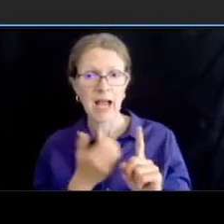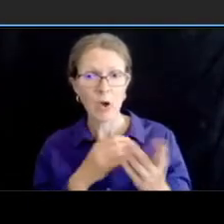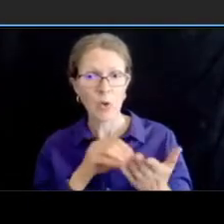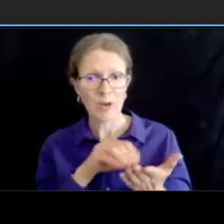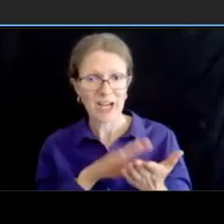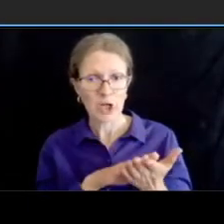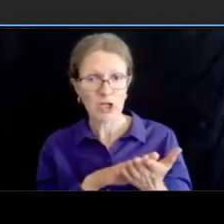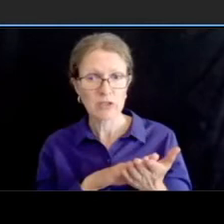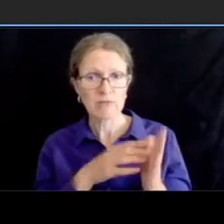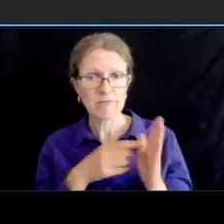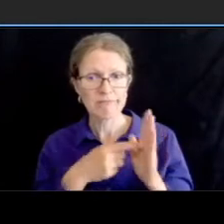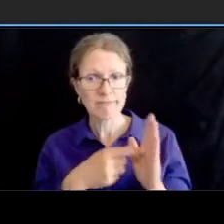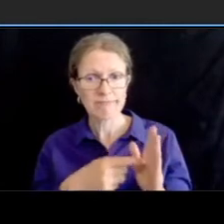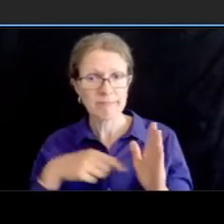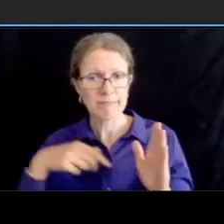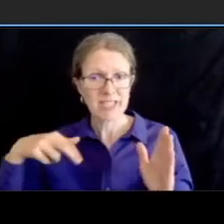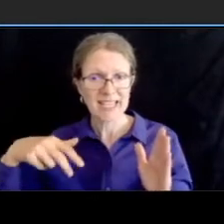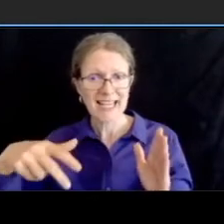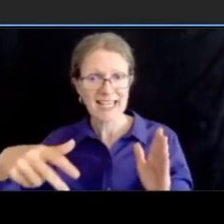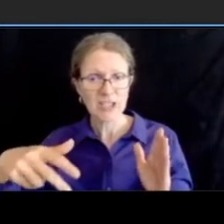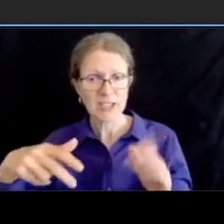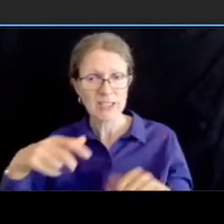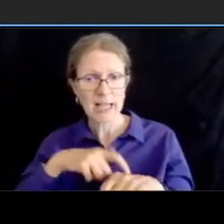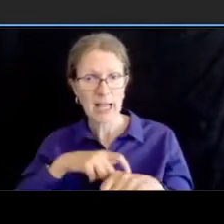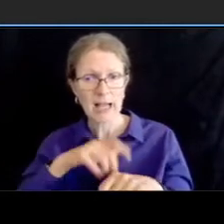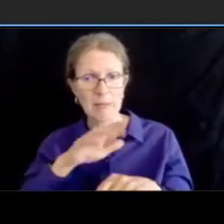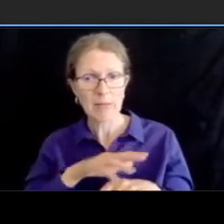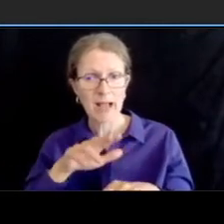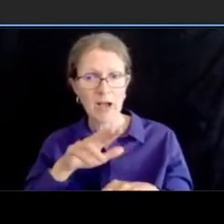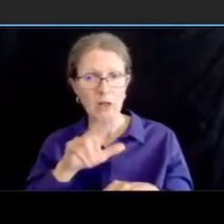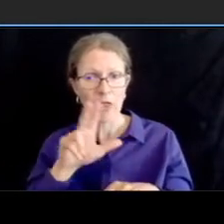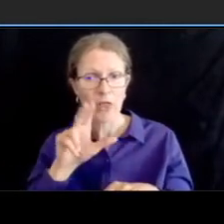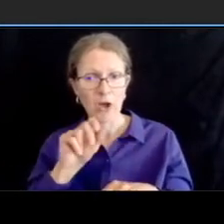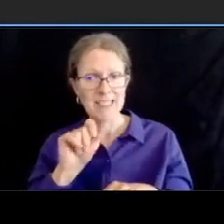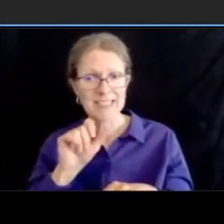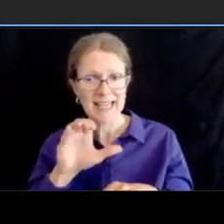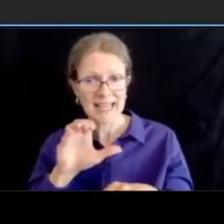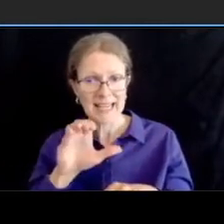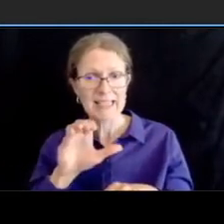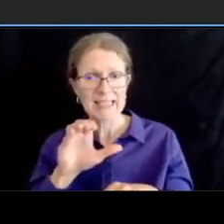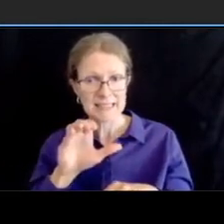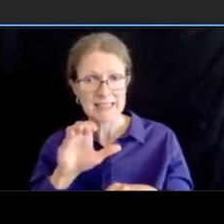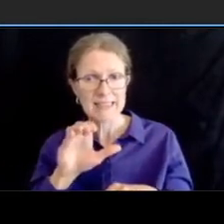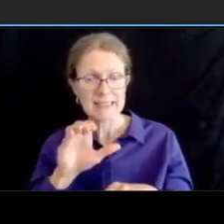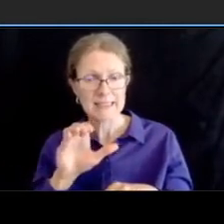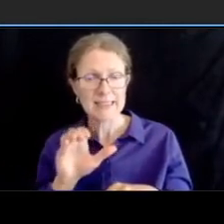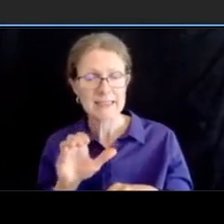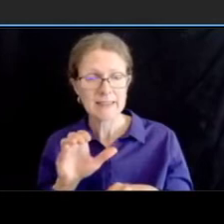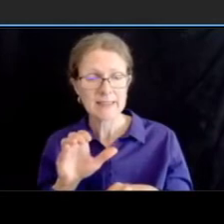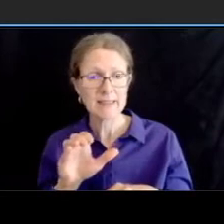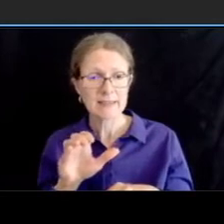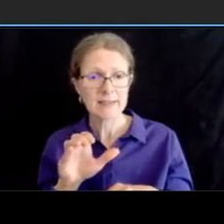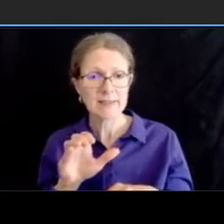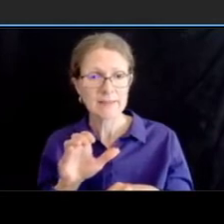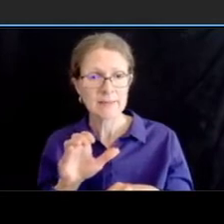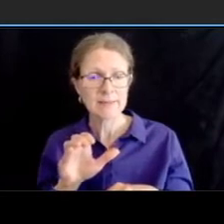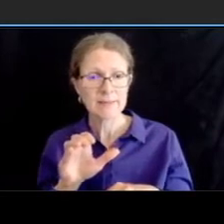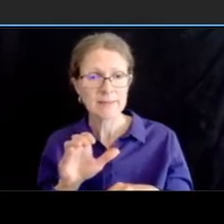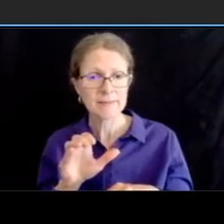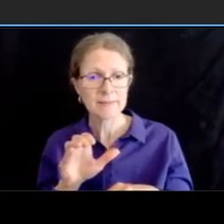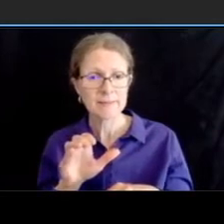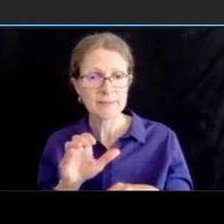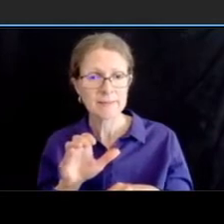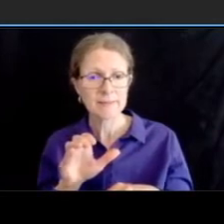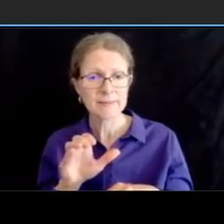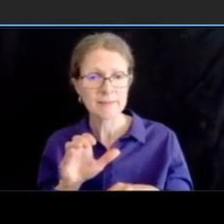uh to cross the the uh connecticut avenue this uh east-west direction so like in the future